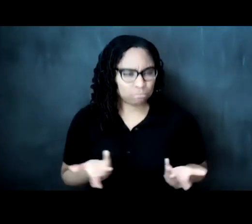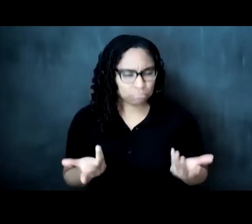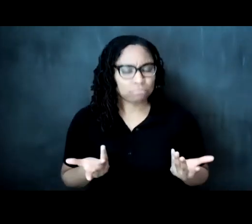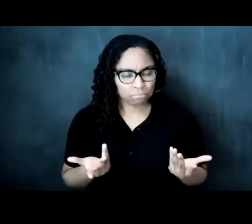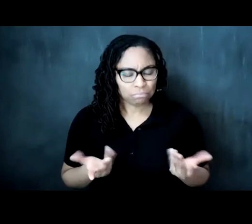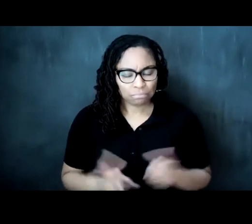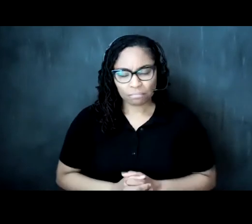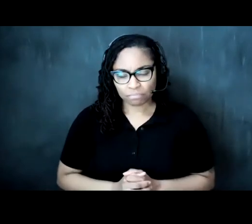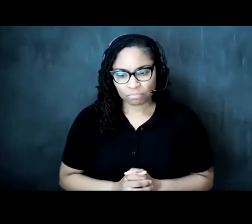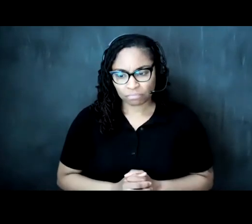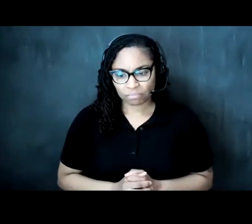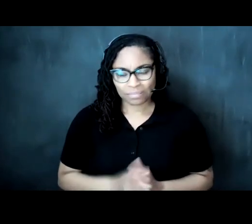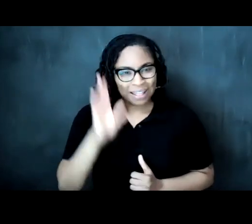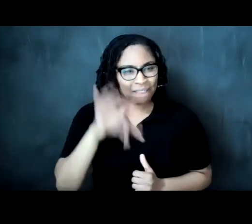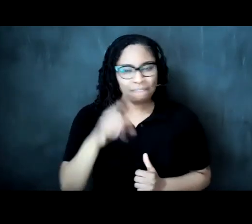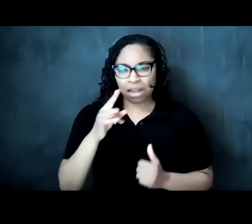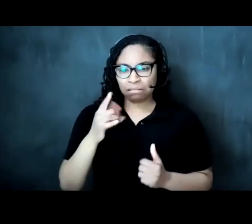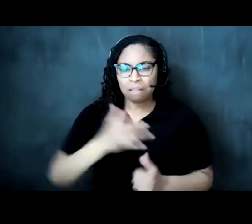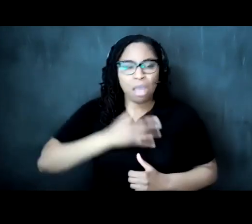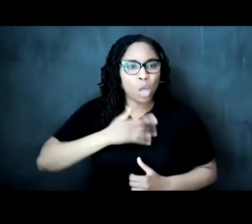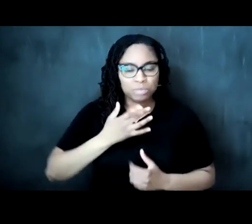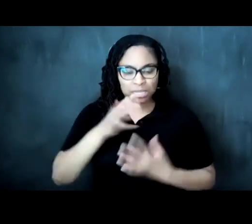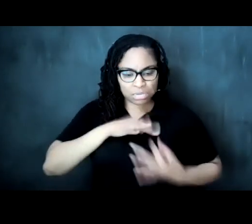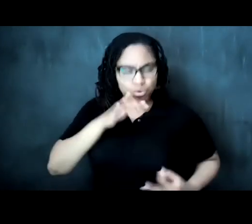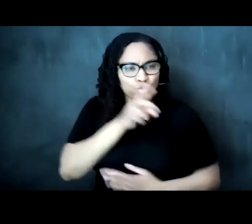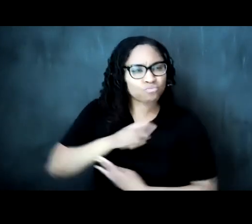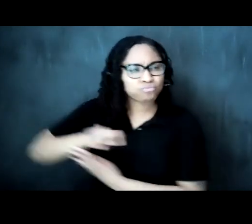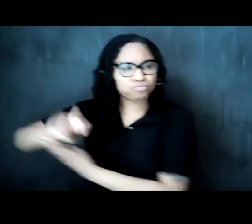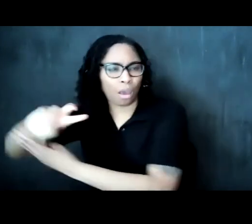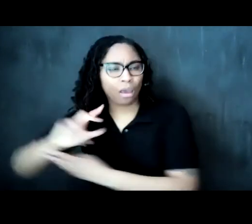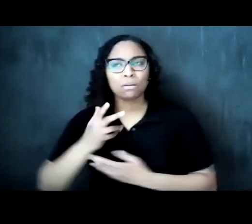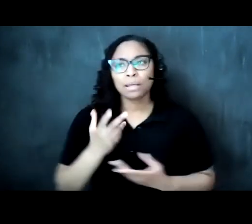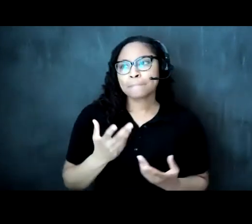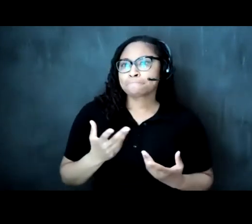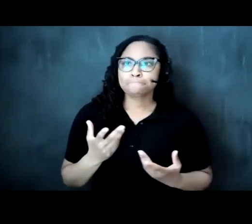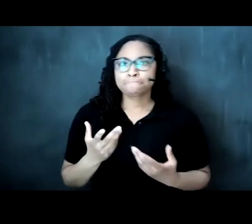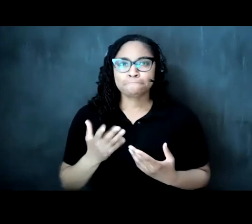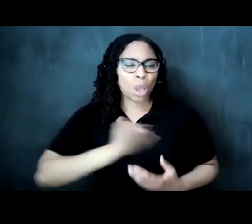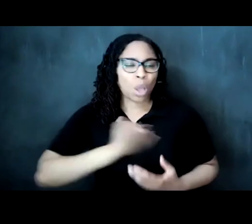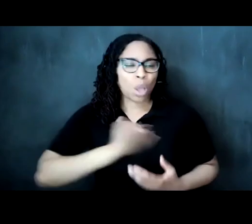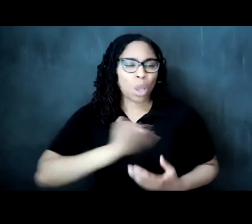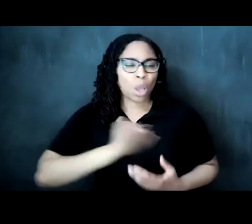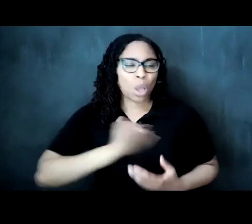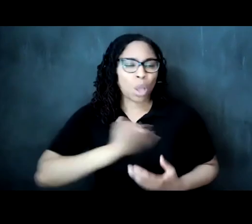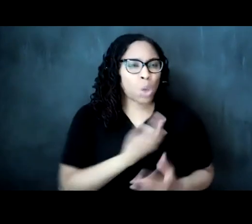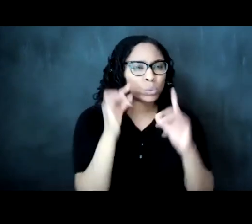they take us to places that our mere words and thoughts themselves can never ever go